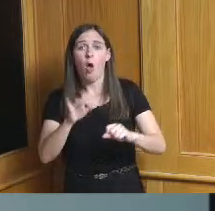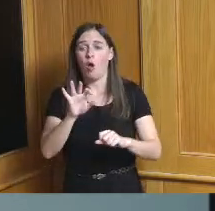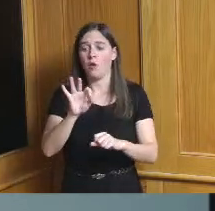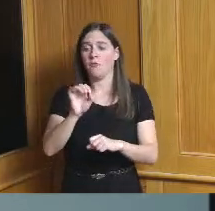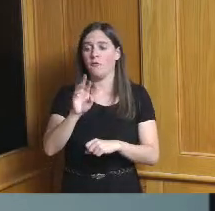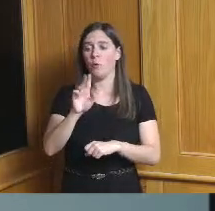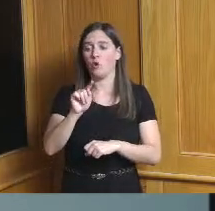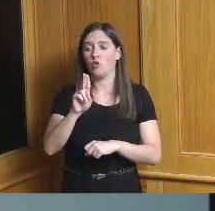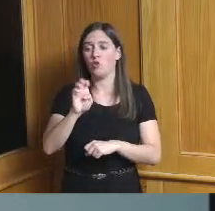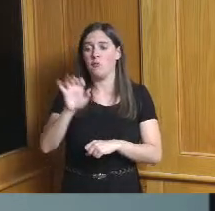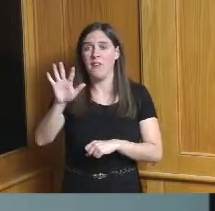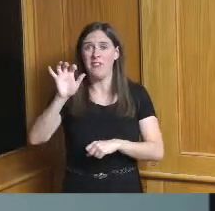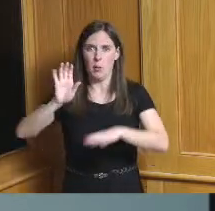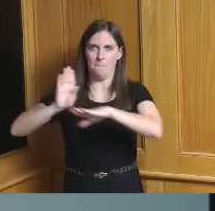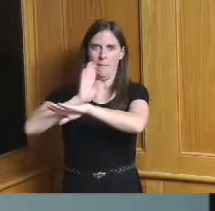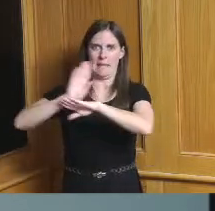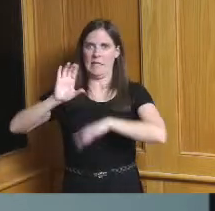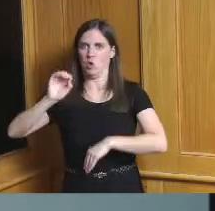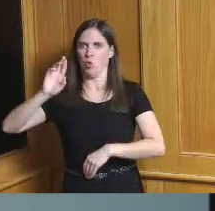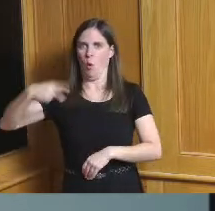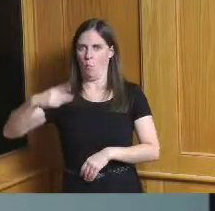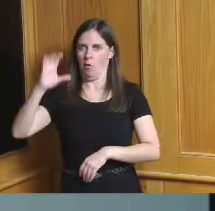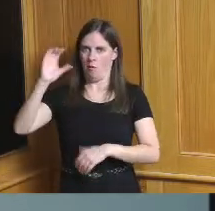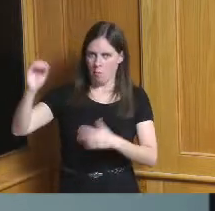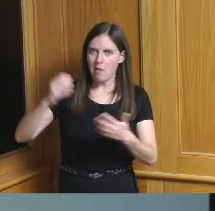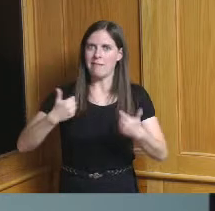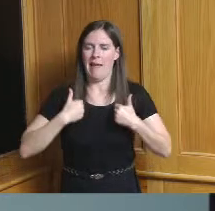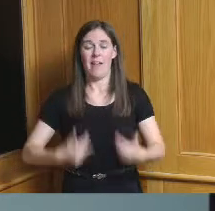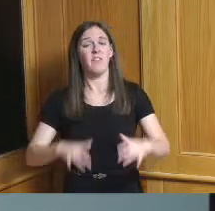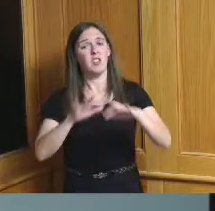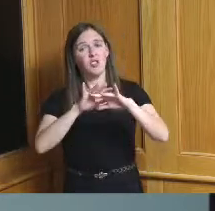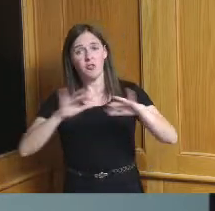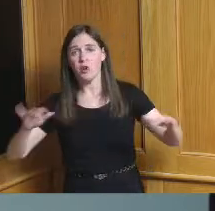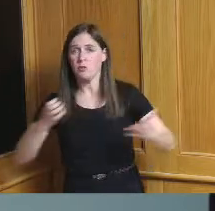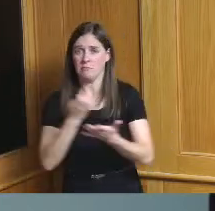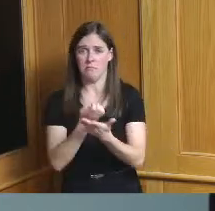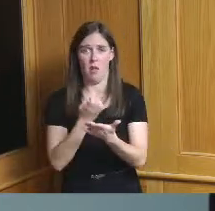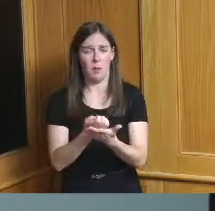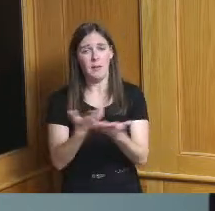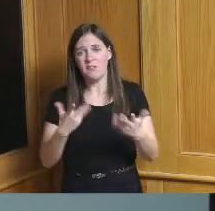segment in our economy we have a diverse economy we've talked about that as a strength for a very